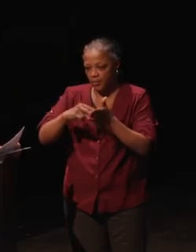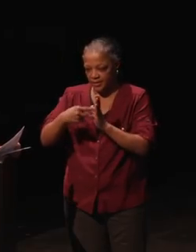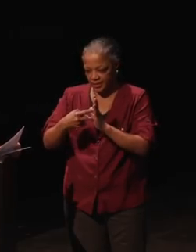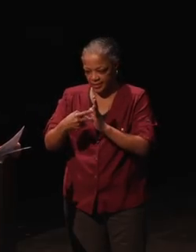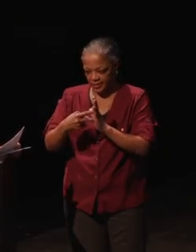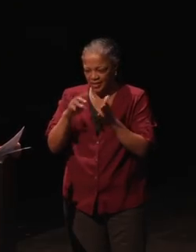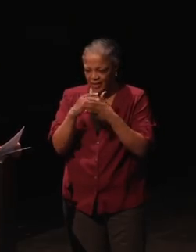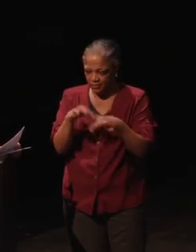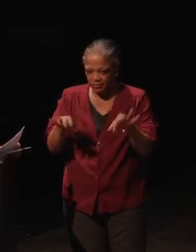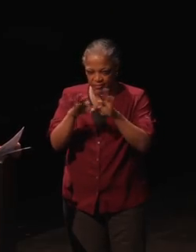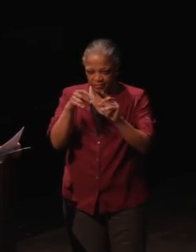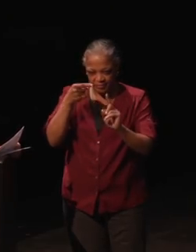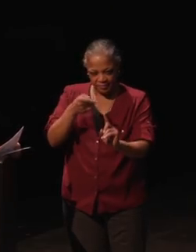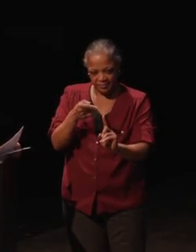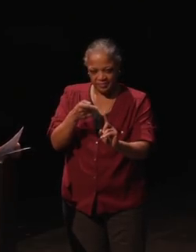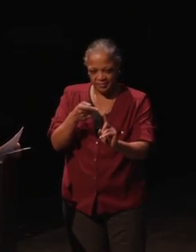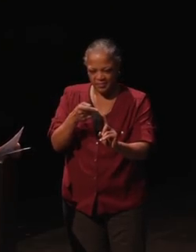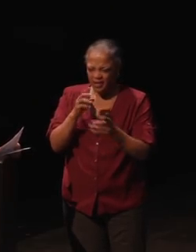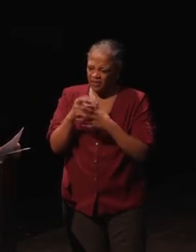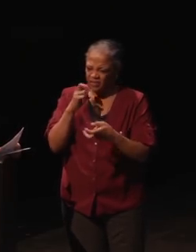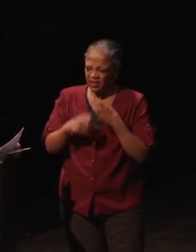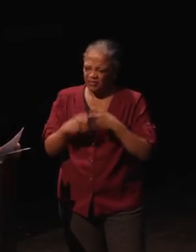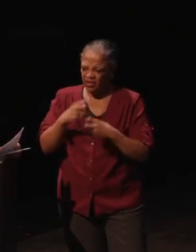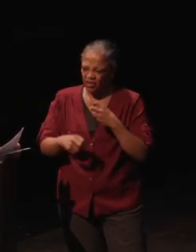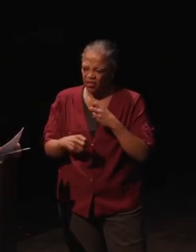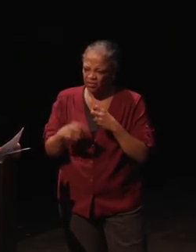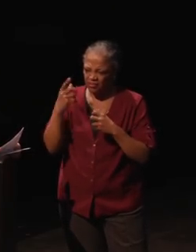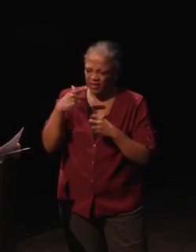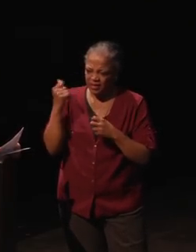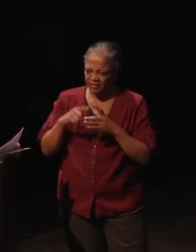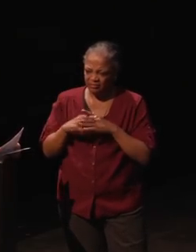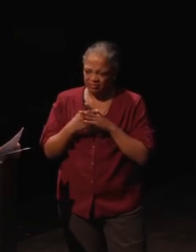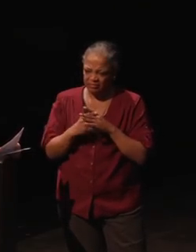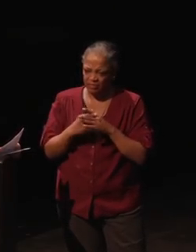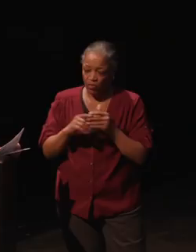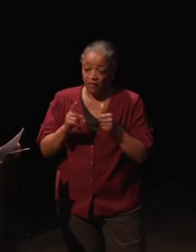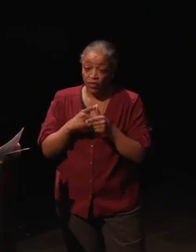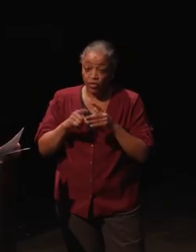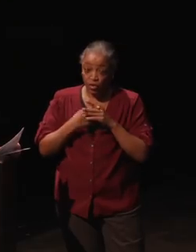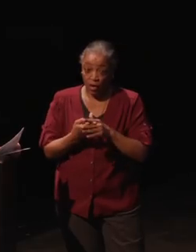So, this was difficult because in the beginning when we first started this,